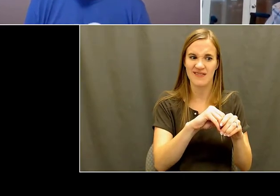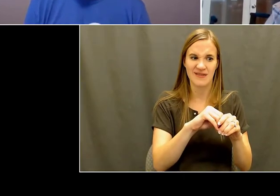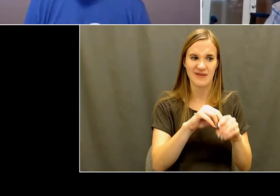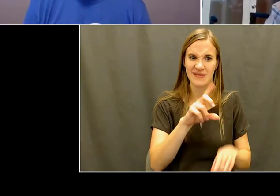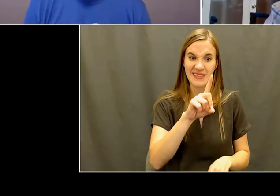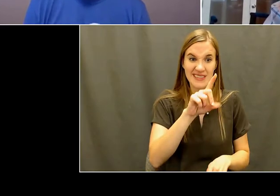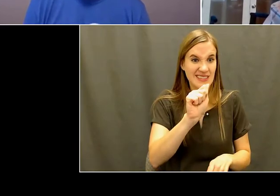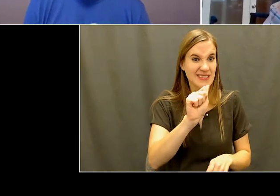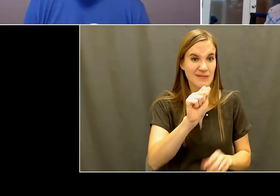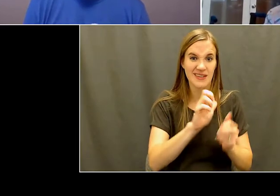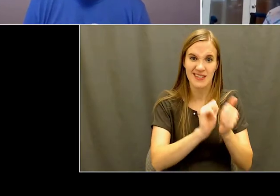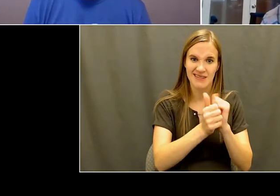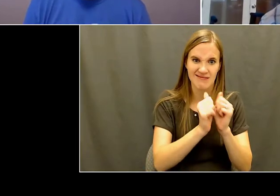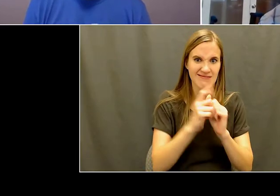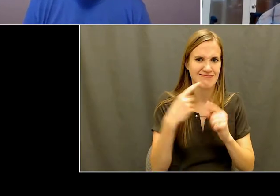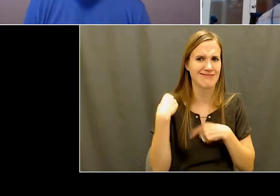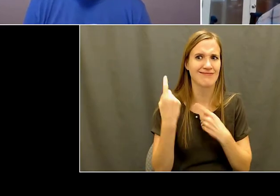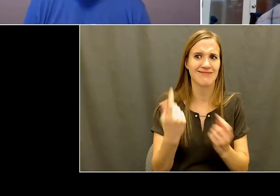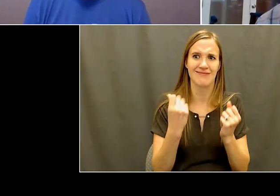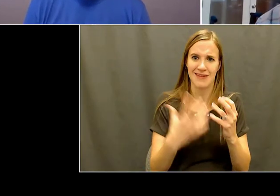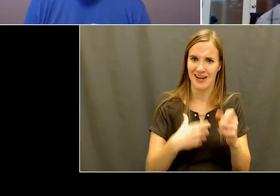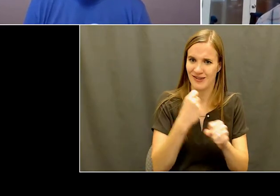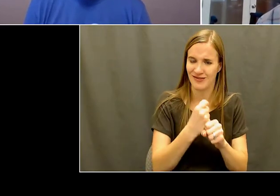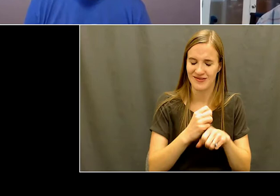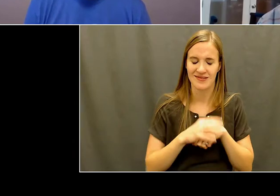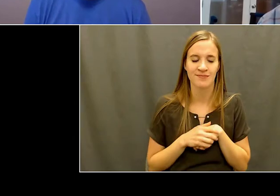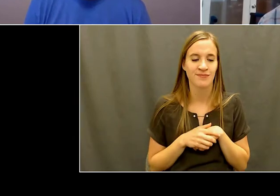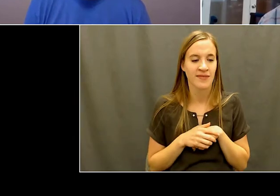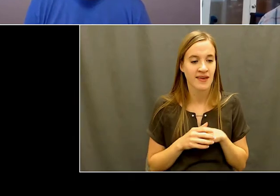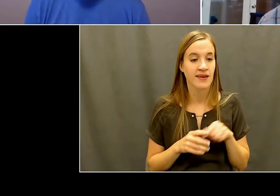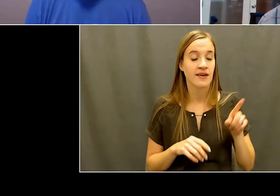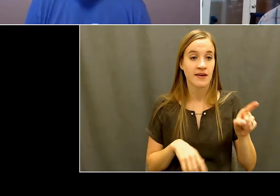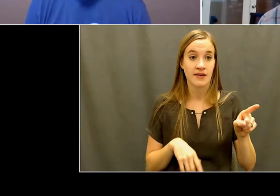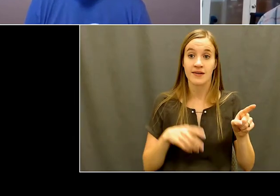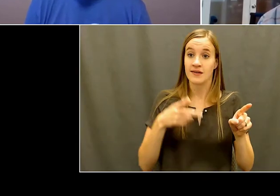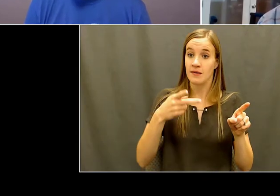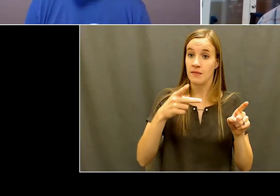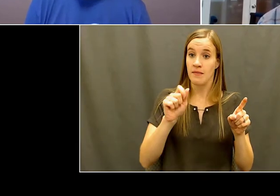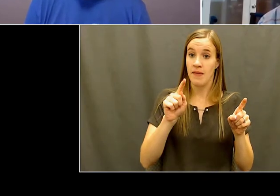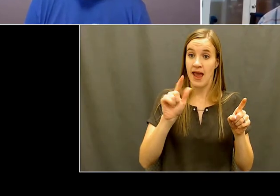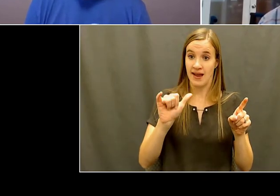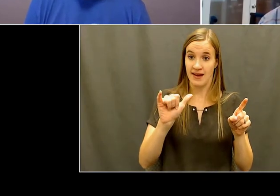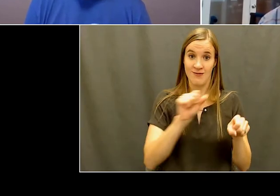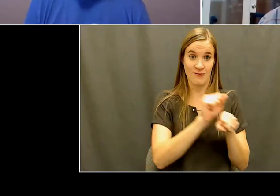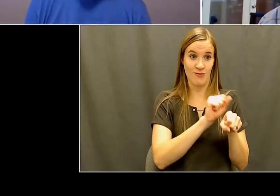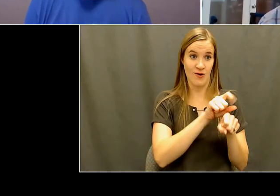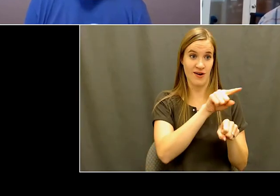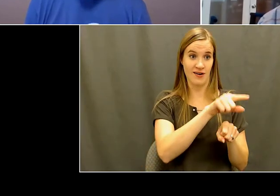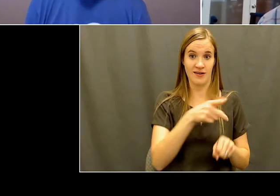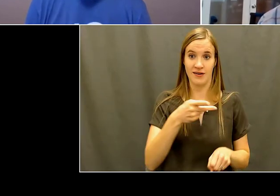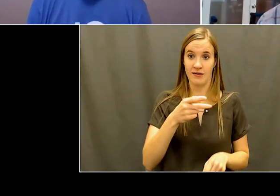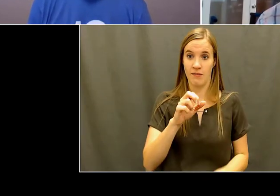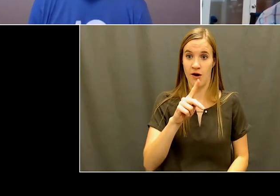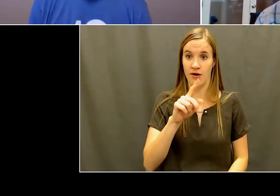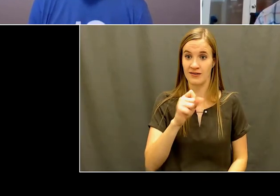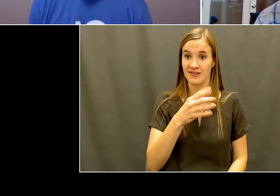And of course, she was like, Yeah, let's do it. So, that was the beginning of that. And we've been there since.